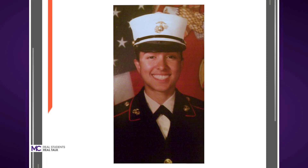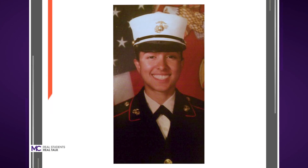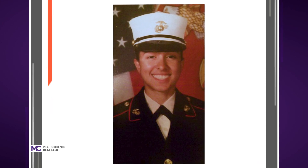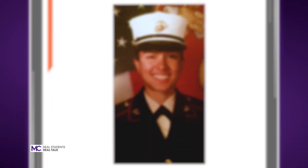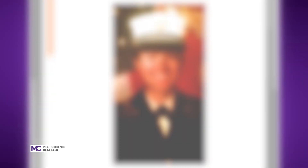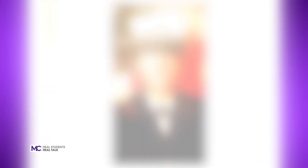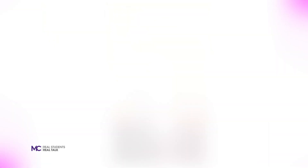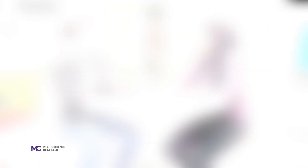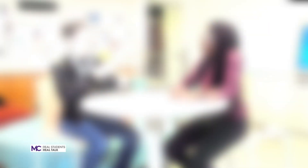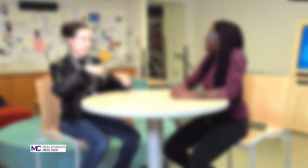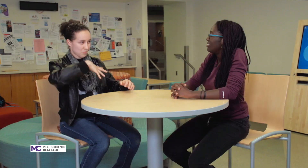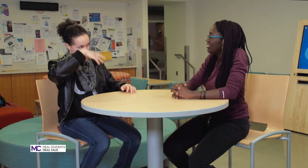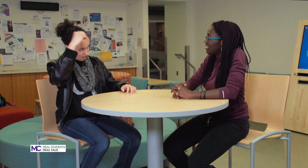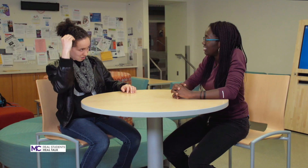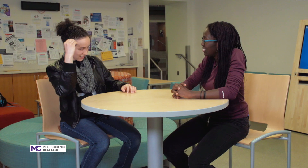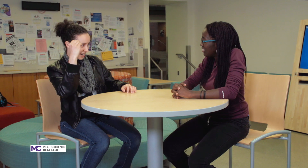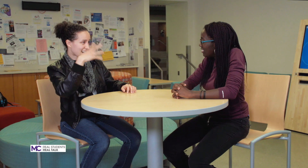mm-hmm then I'm out and then I got out